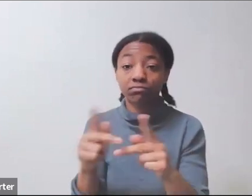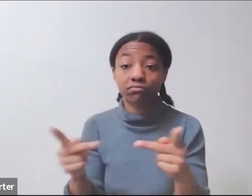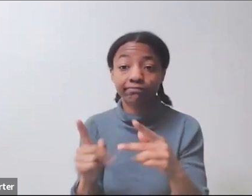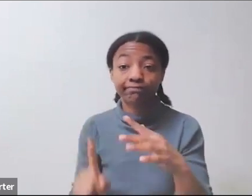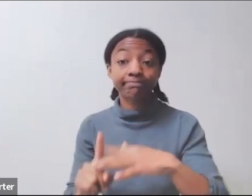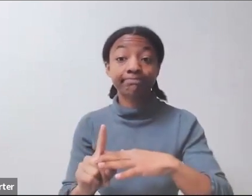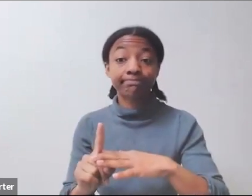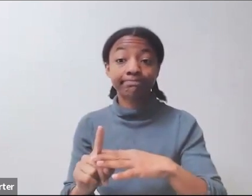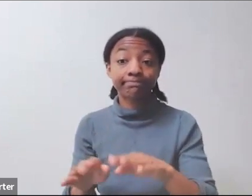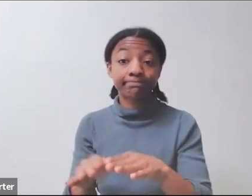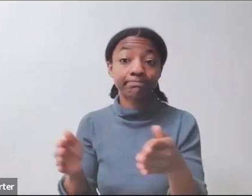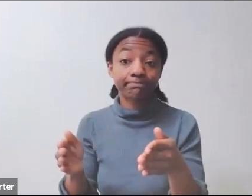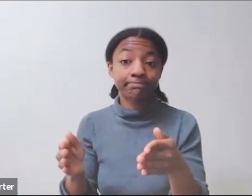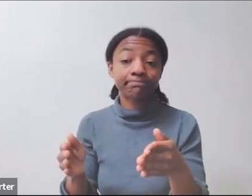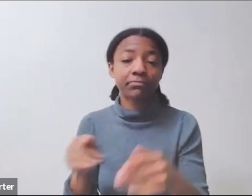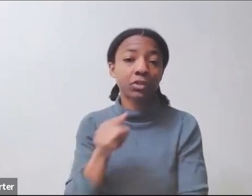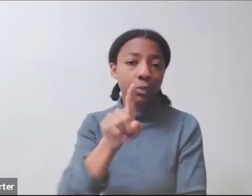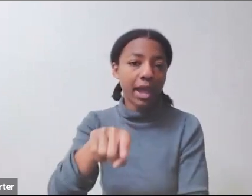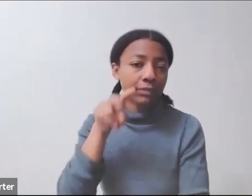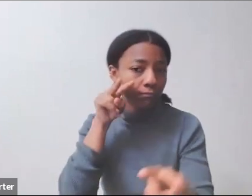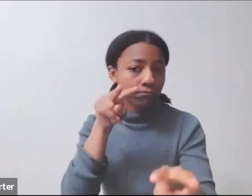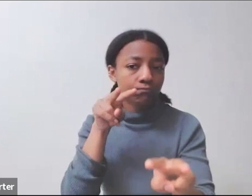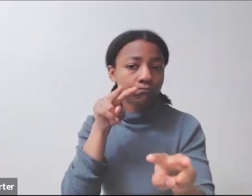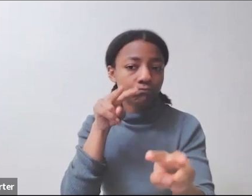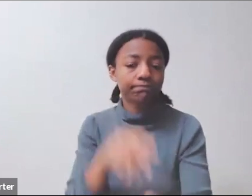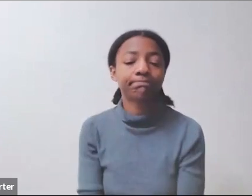Excellent, thank you so much. Great.